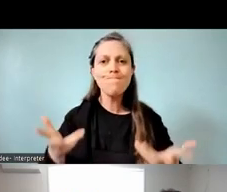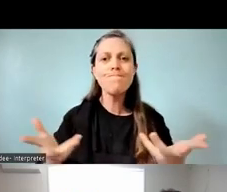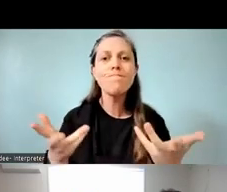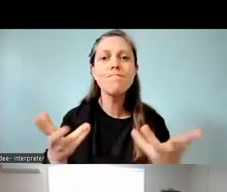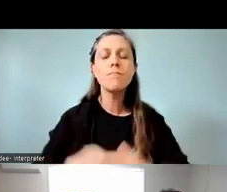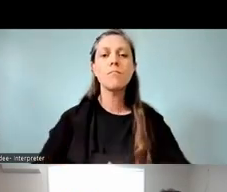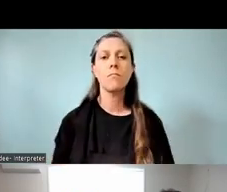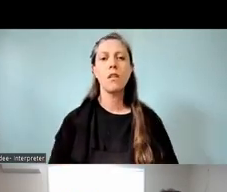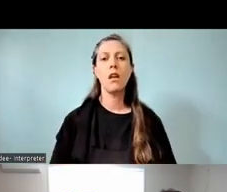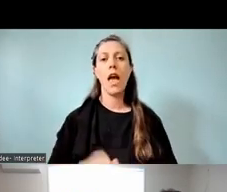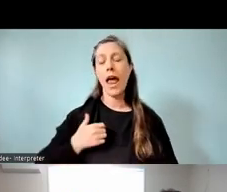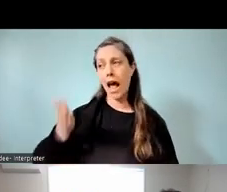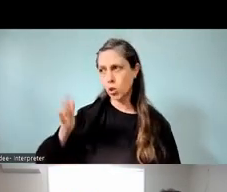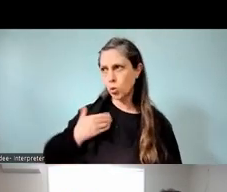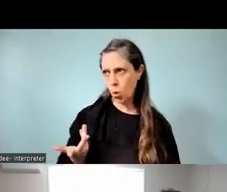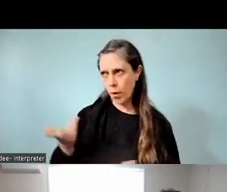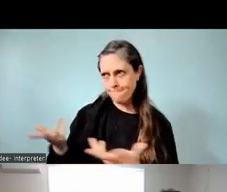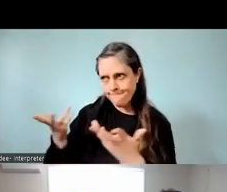with our schools, to help them achieve.